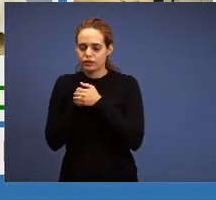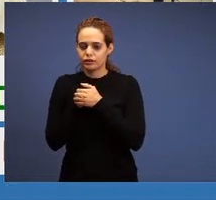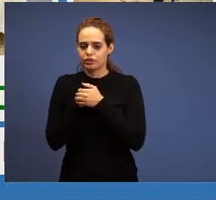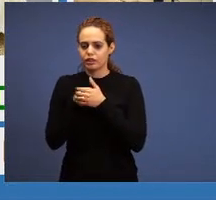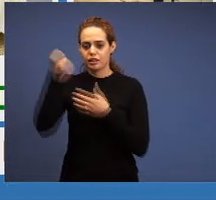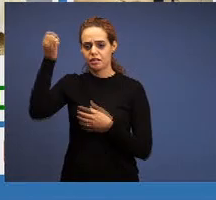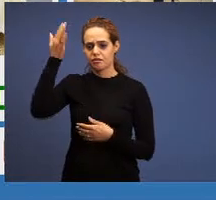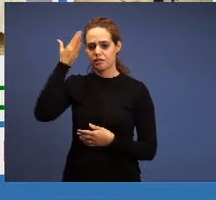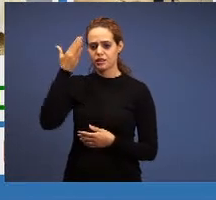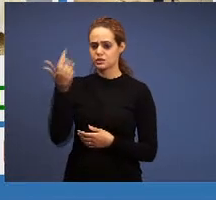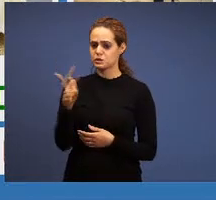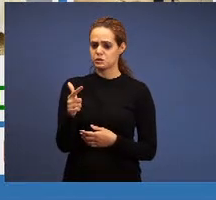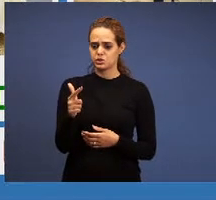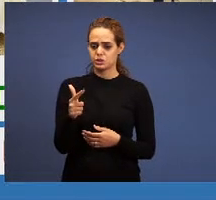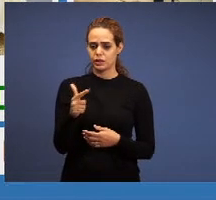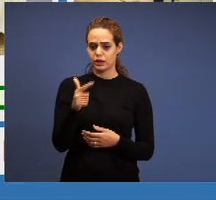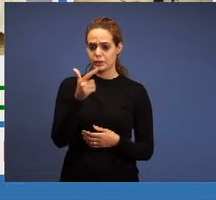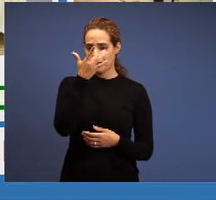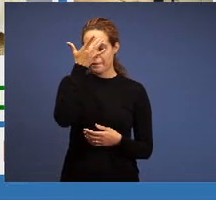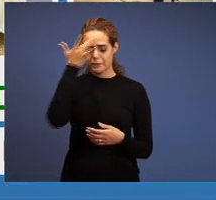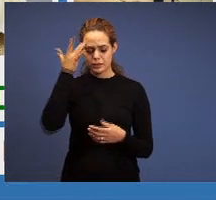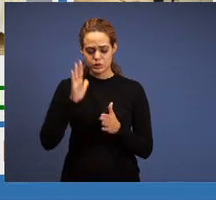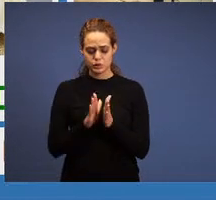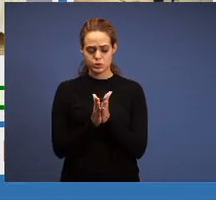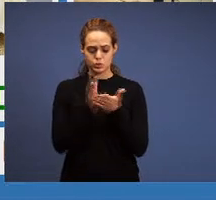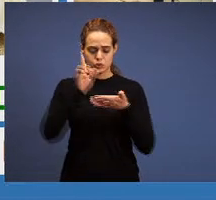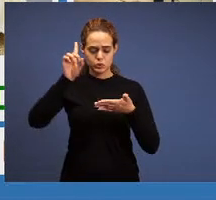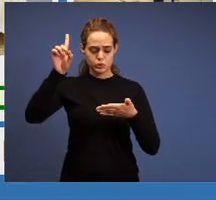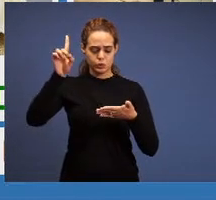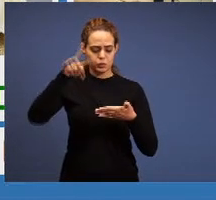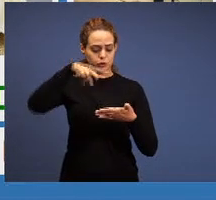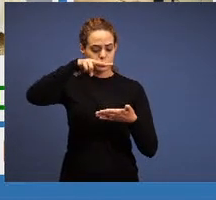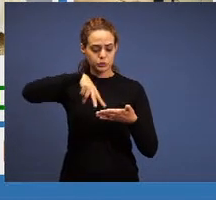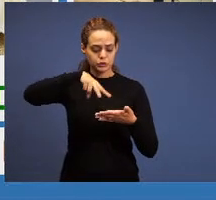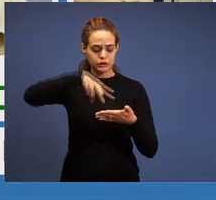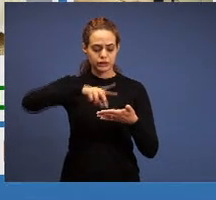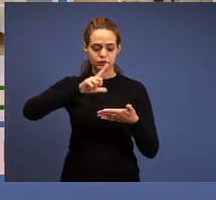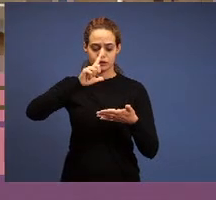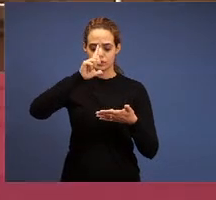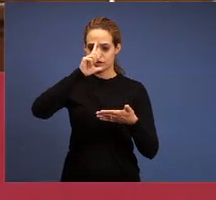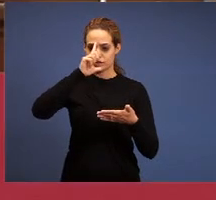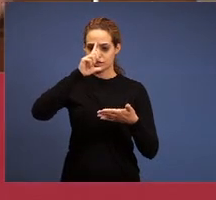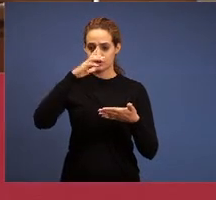nobody read the Bible, it went to Latin, nobody did it, the people didn’t know what the word was,